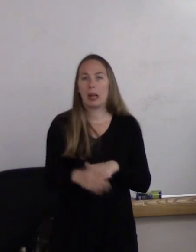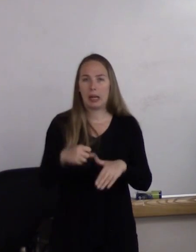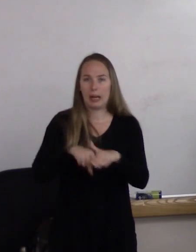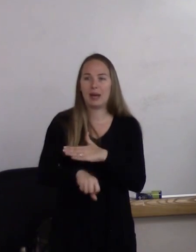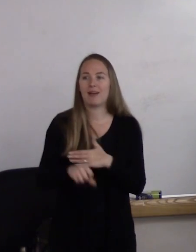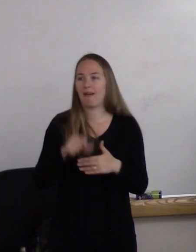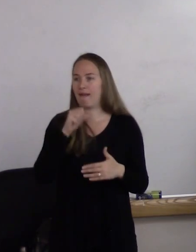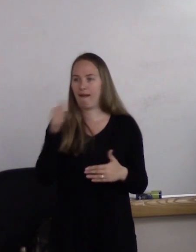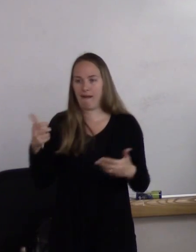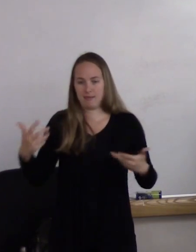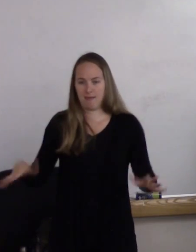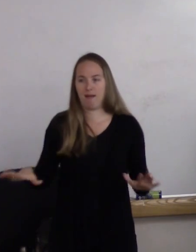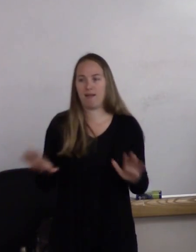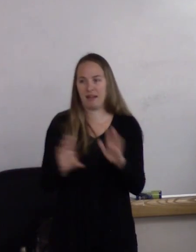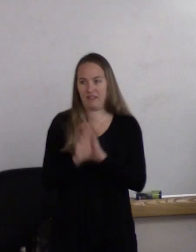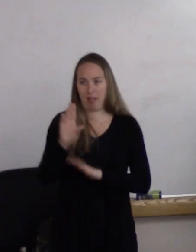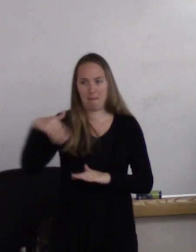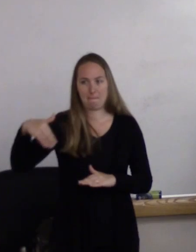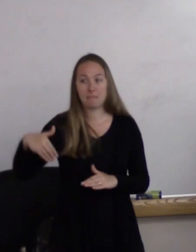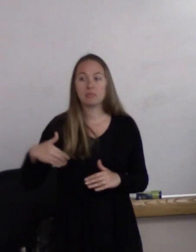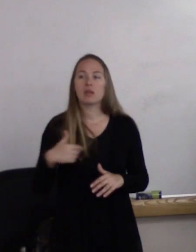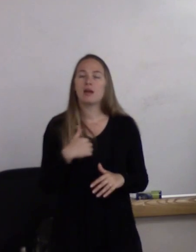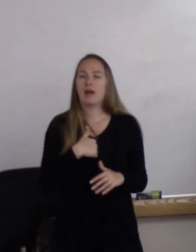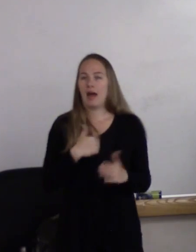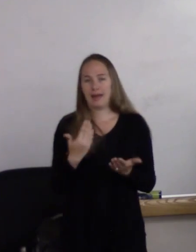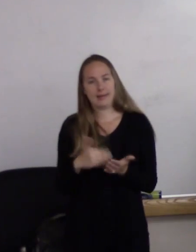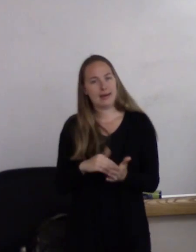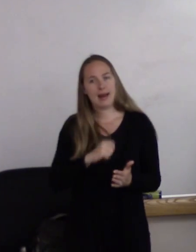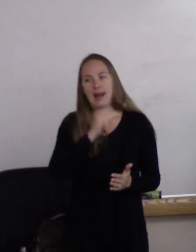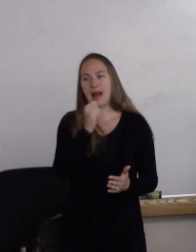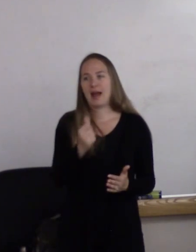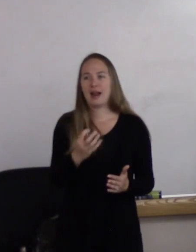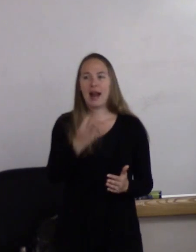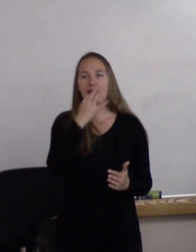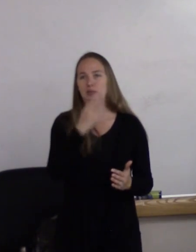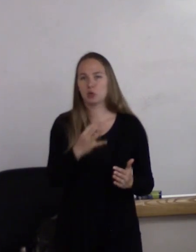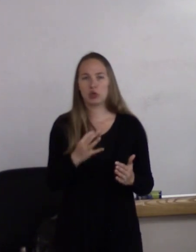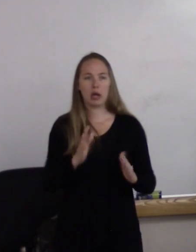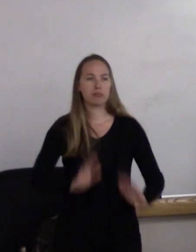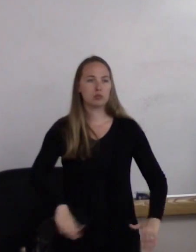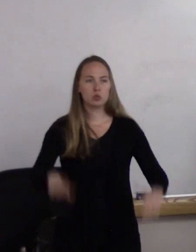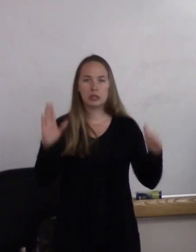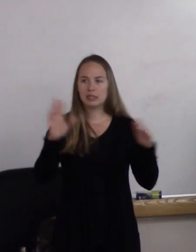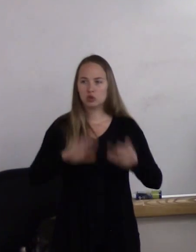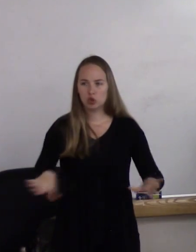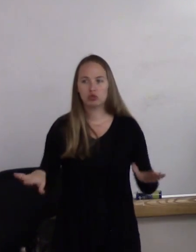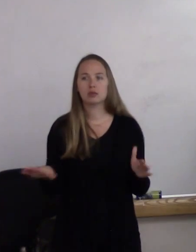And I do know--again, not an expert on child rearing, childbirth, but I do know once they come out,